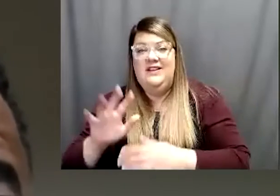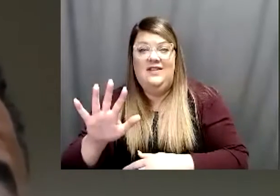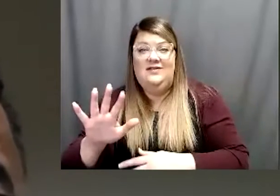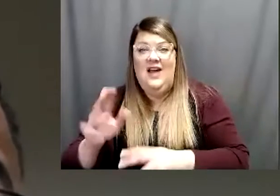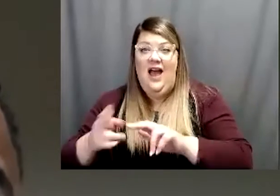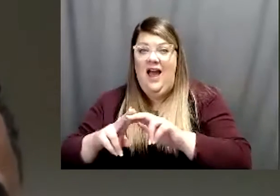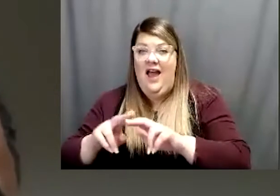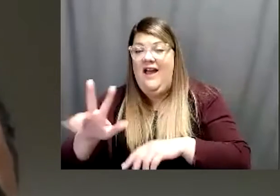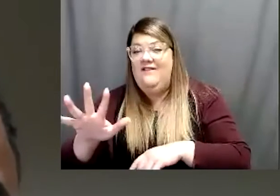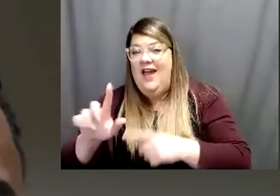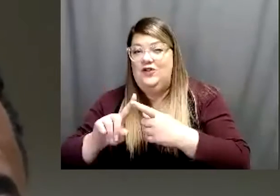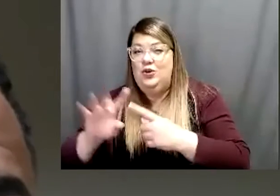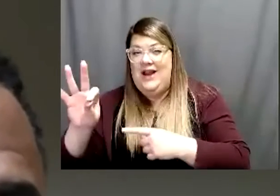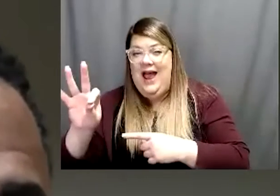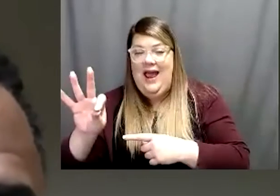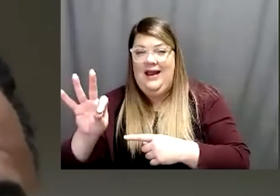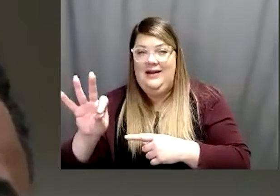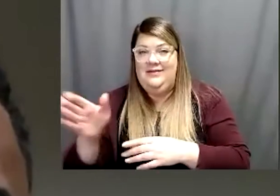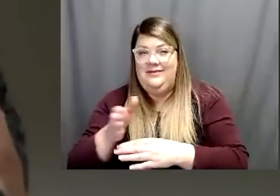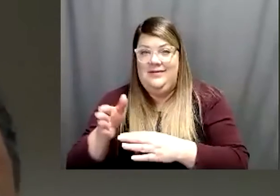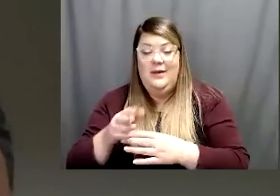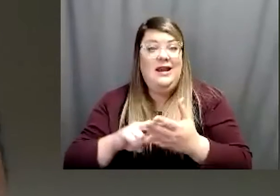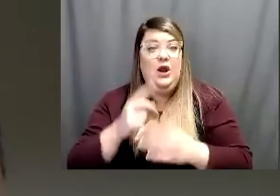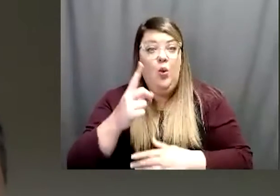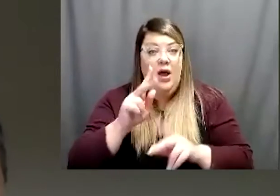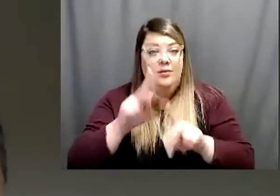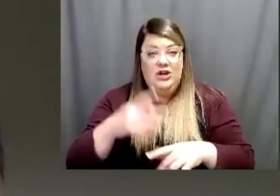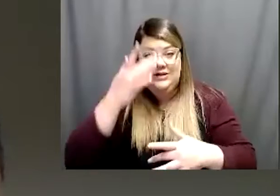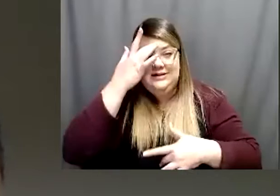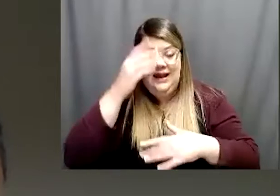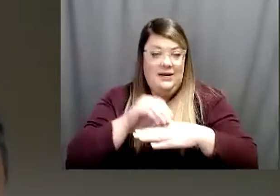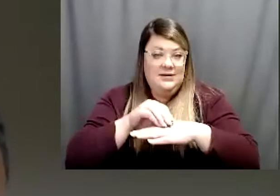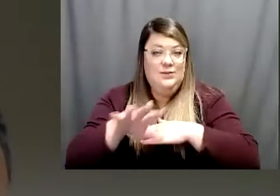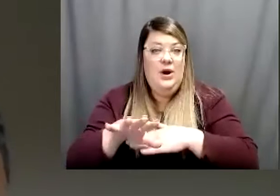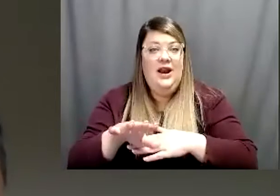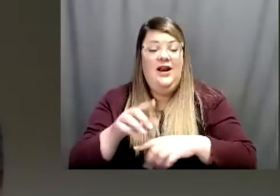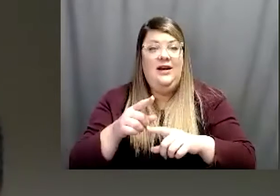even up to nine meaning that one person can spread the disease up to eight or eight or nine people.